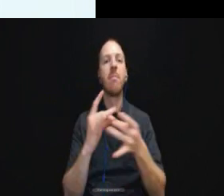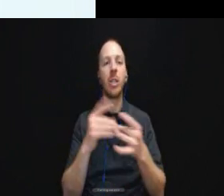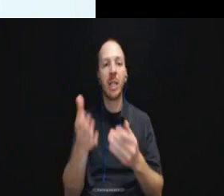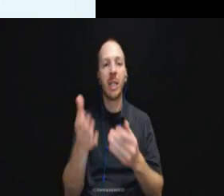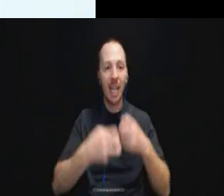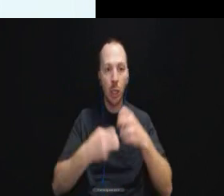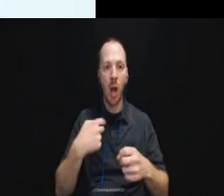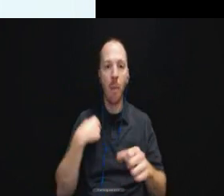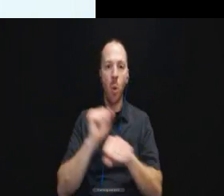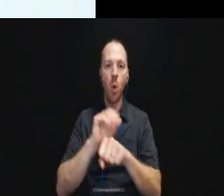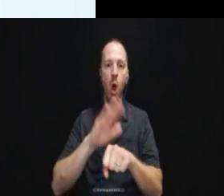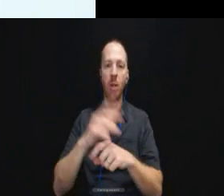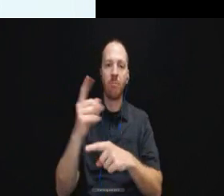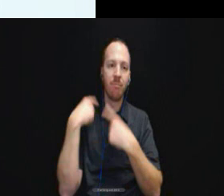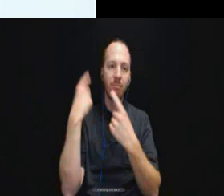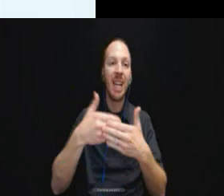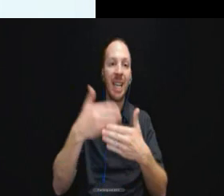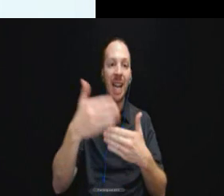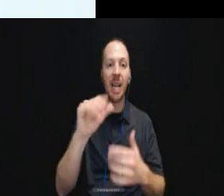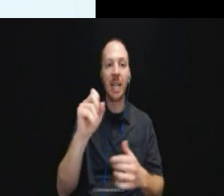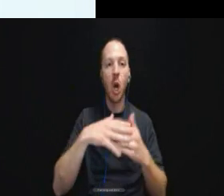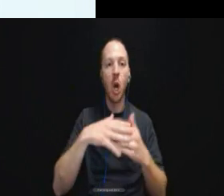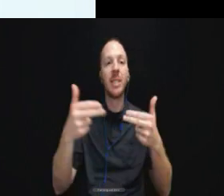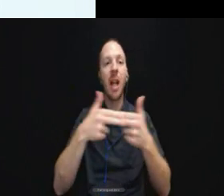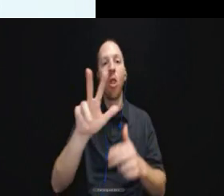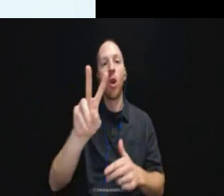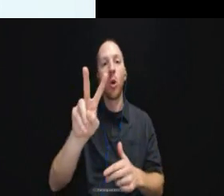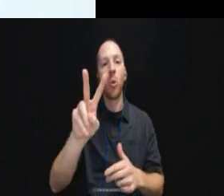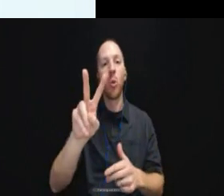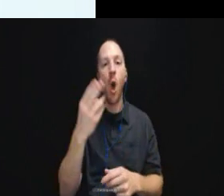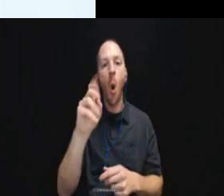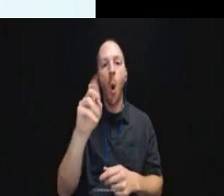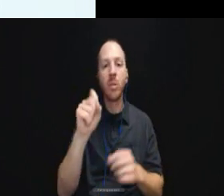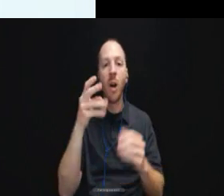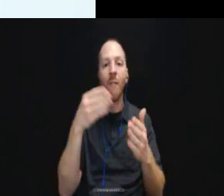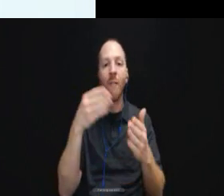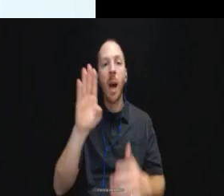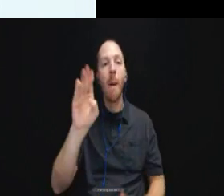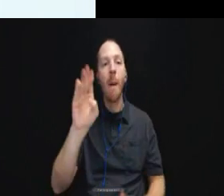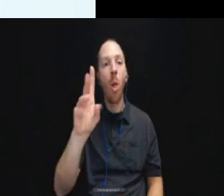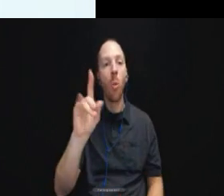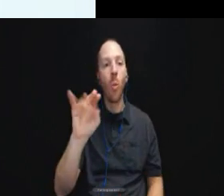So the next case on slide 32, Holmes versus Baldwin and it is a case brought by my organization.